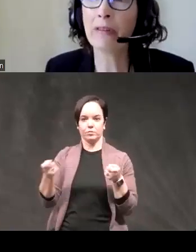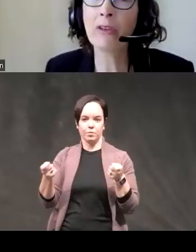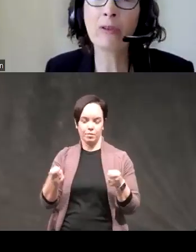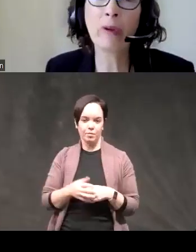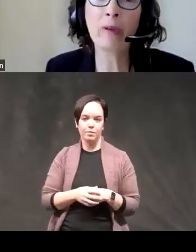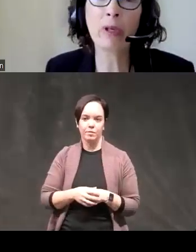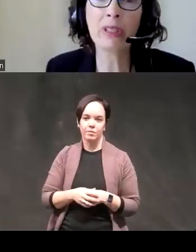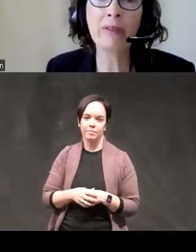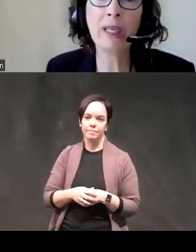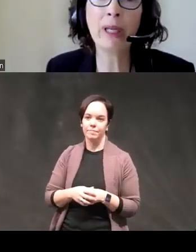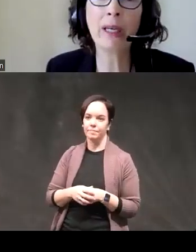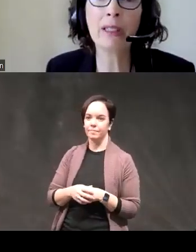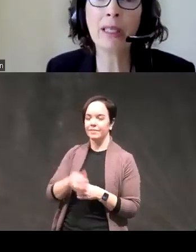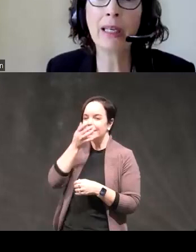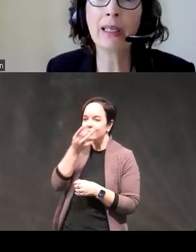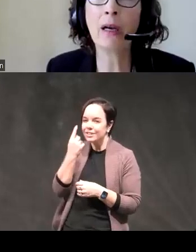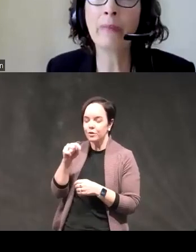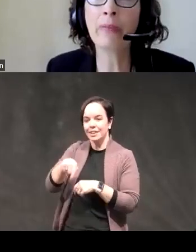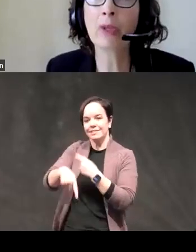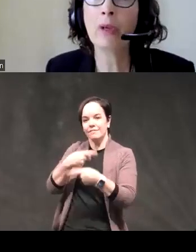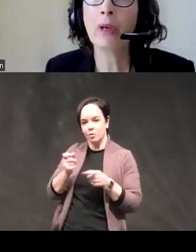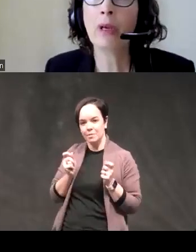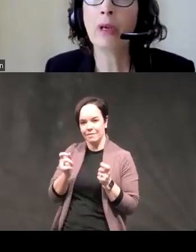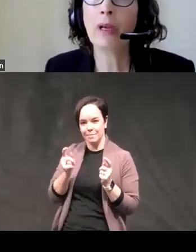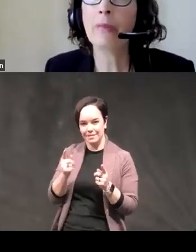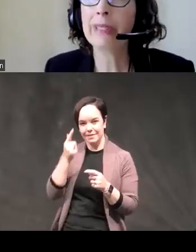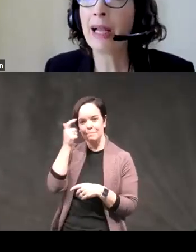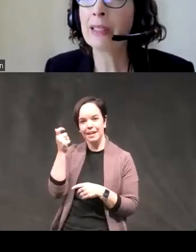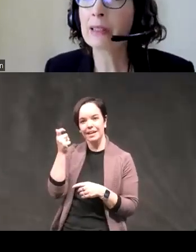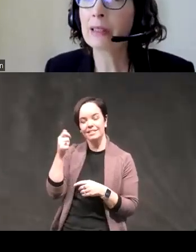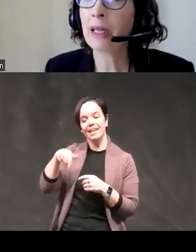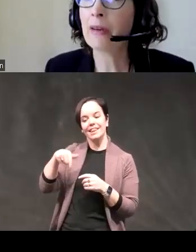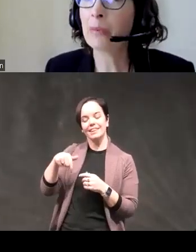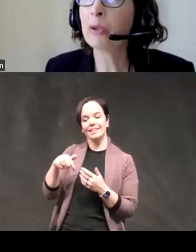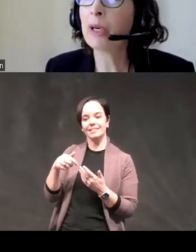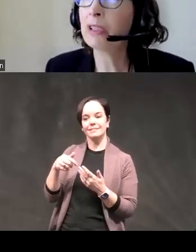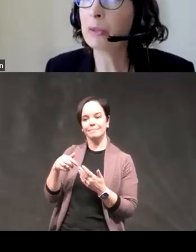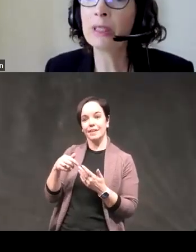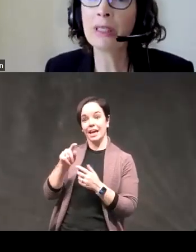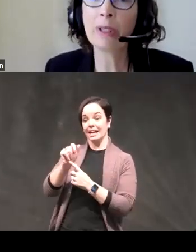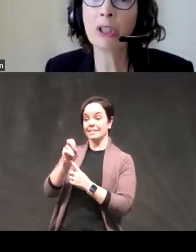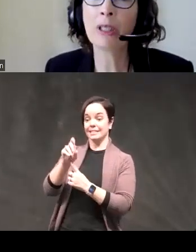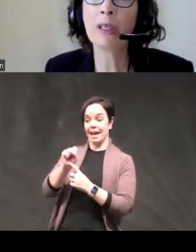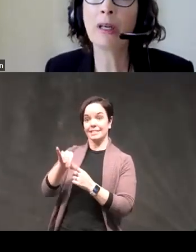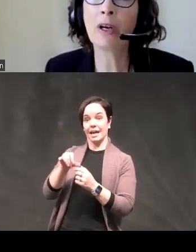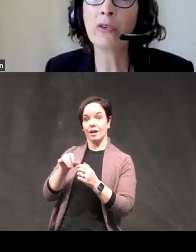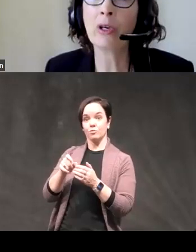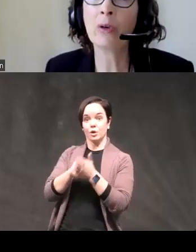for this form of impulsivity because it um tests that employ response inhibition also